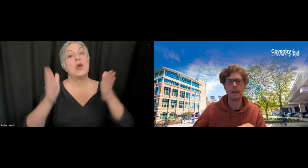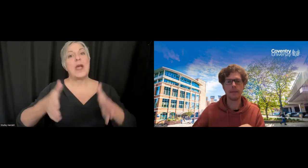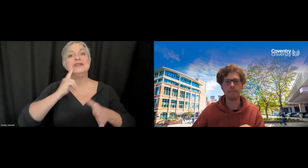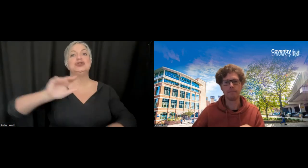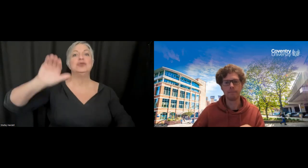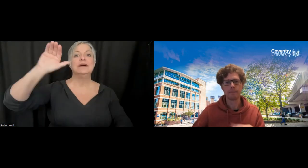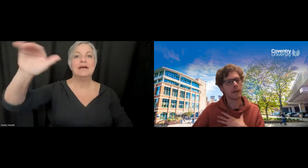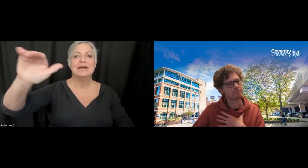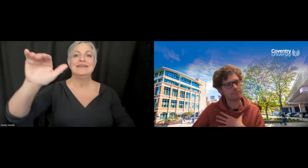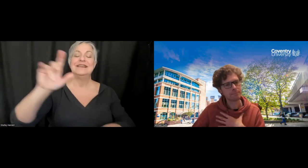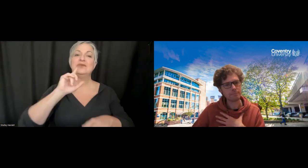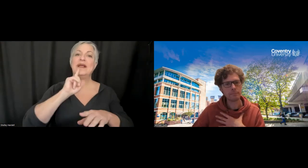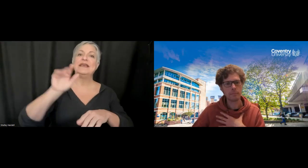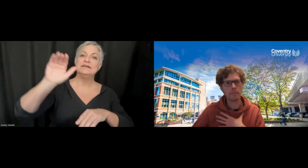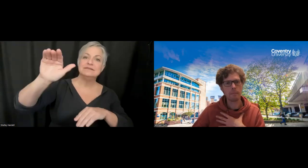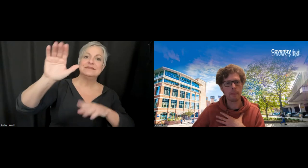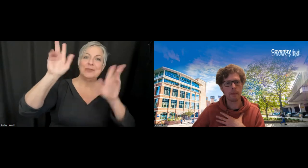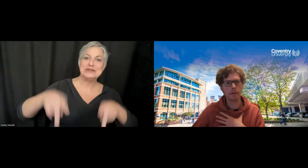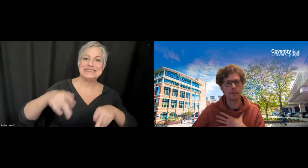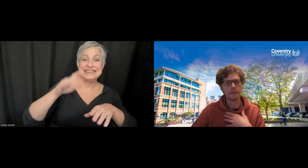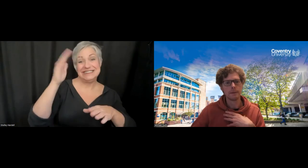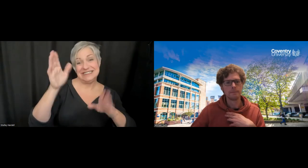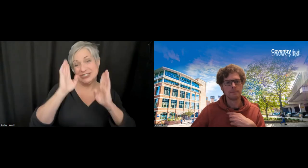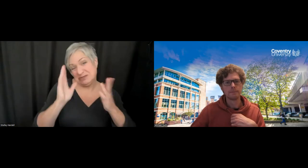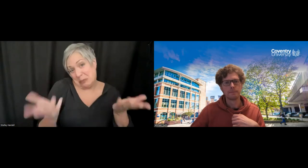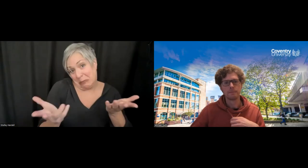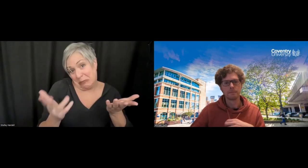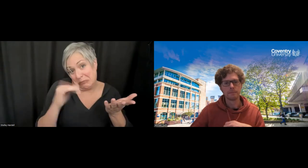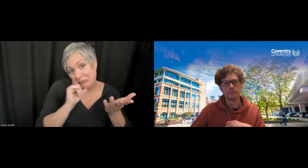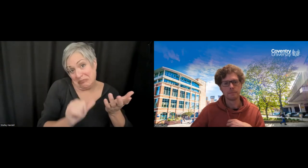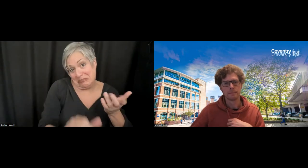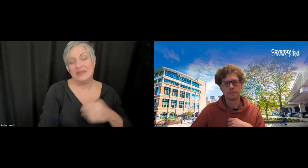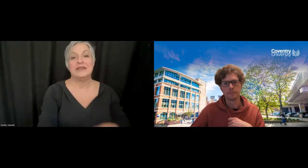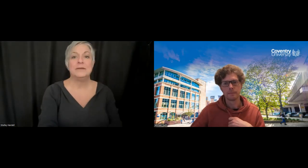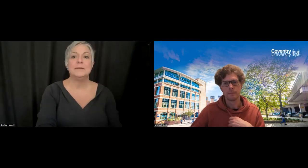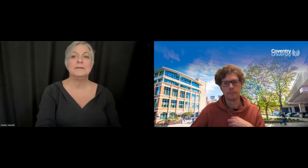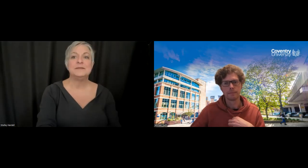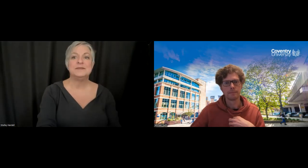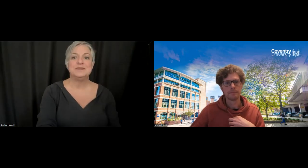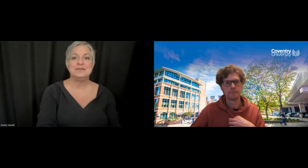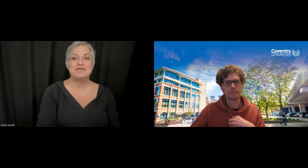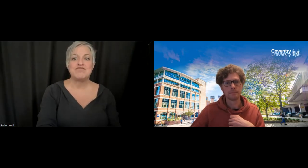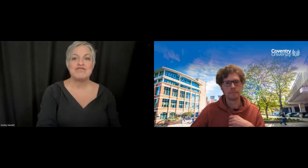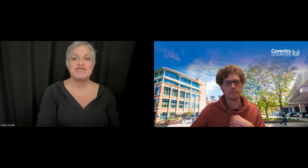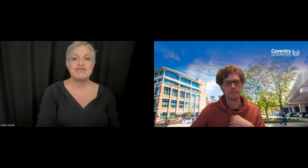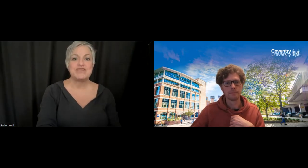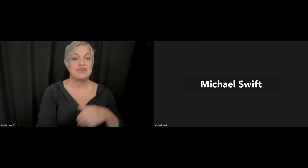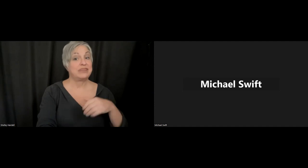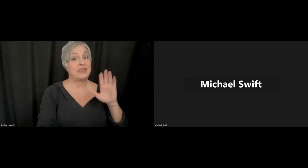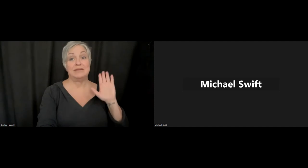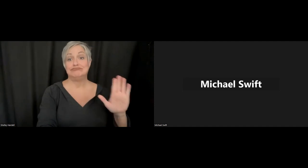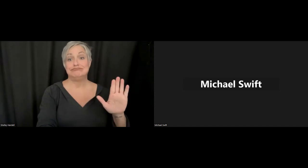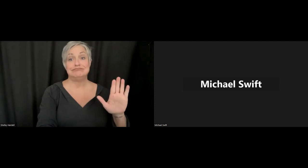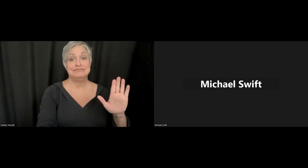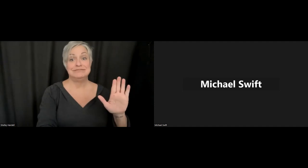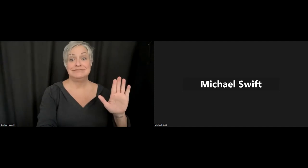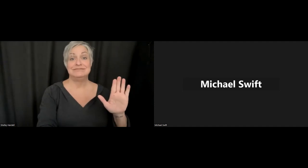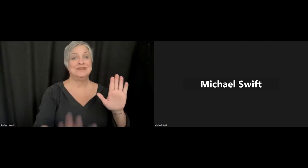Dylan: Great suggestions. James?